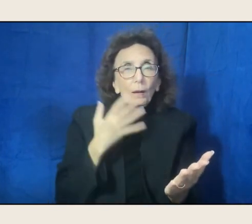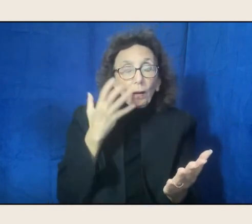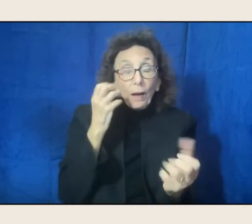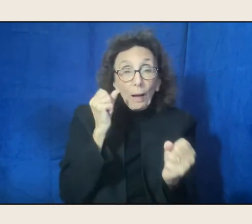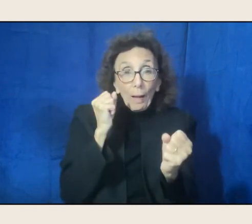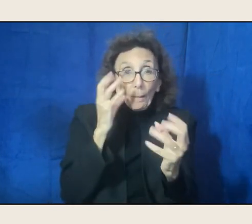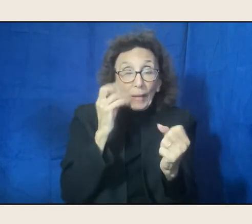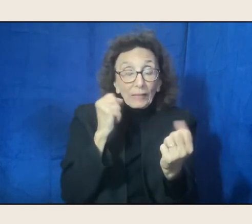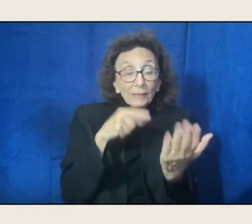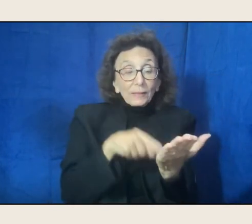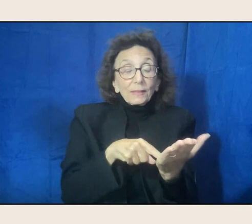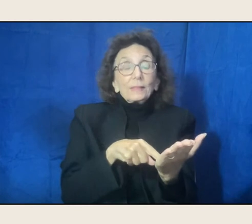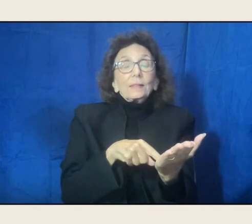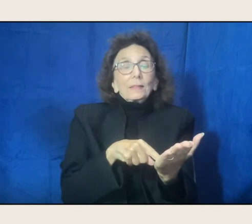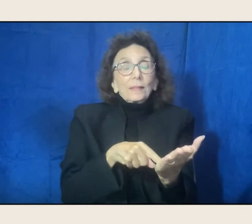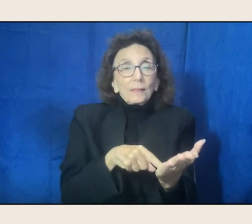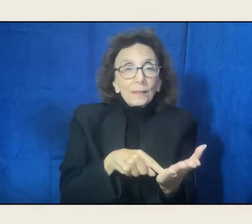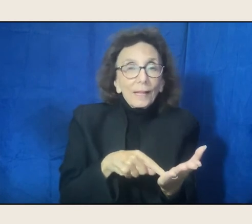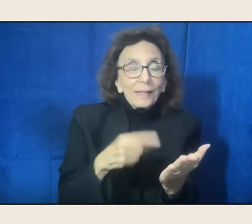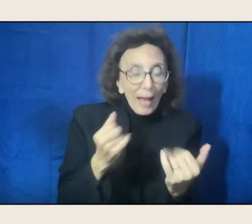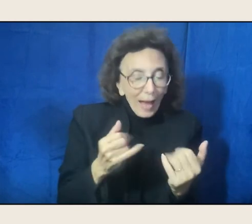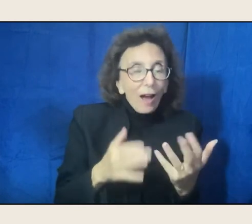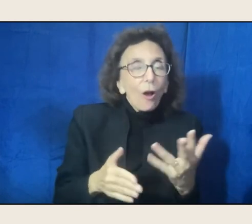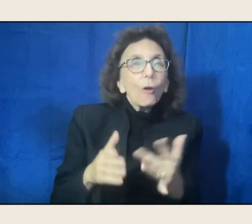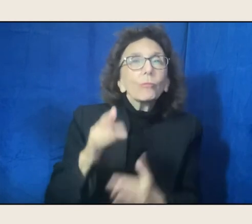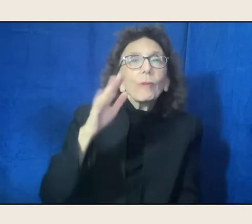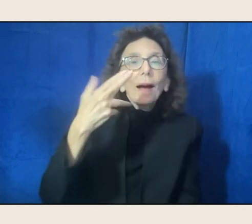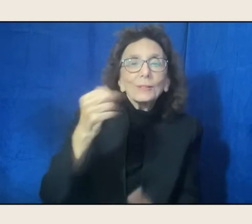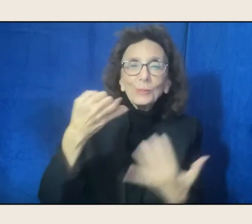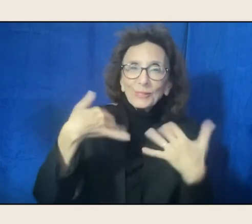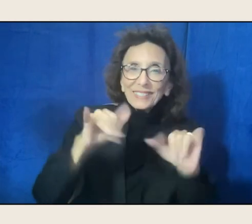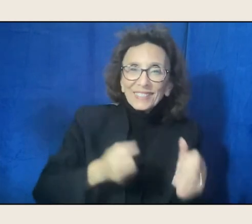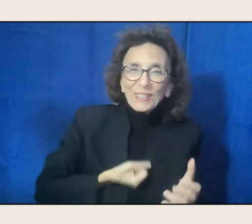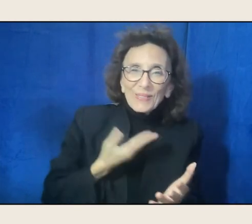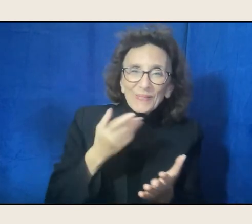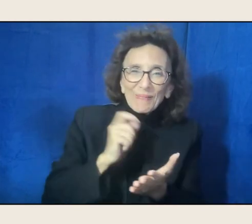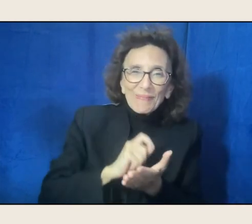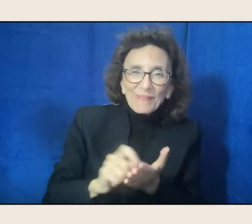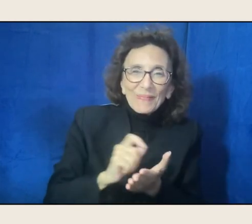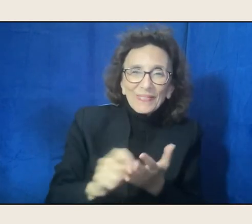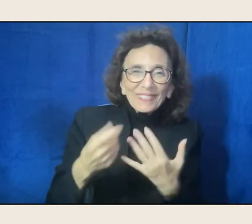They said she's in high school now, and she's still writing poetry. And to me, when I see that,